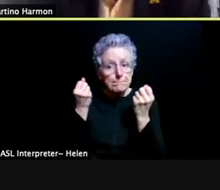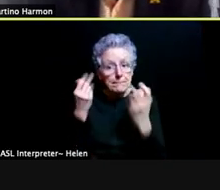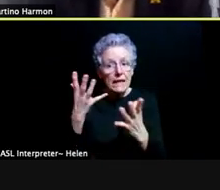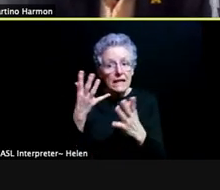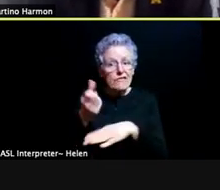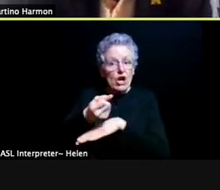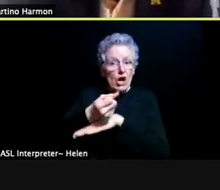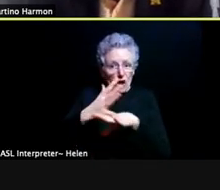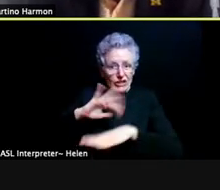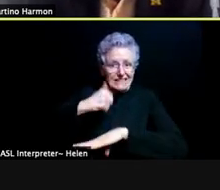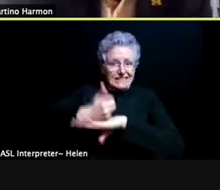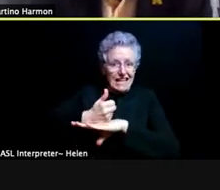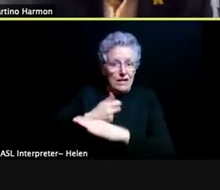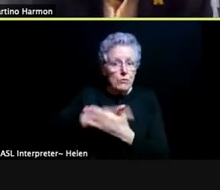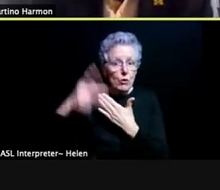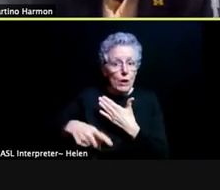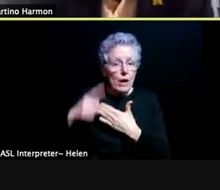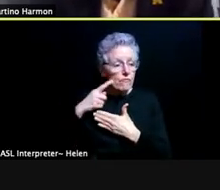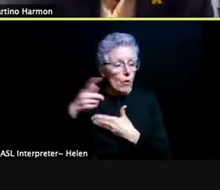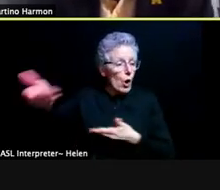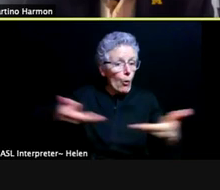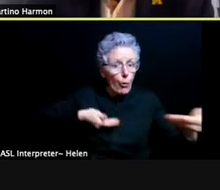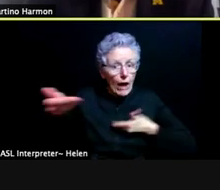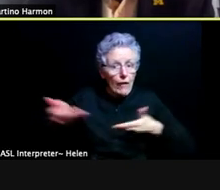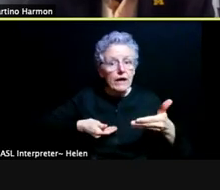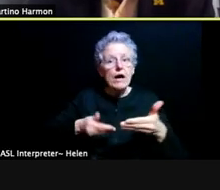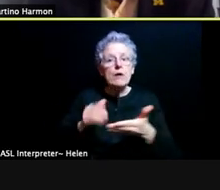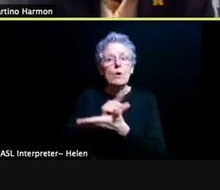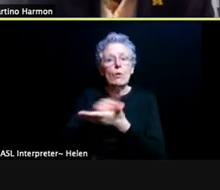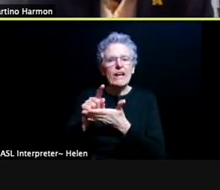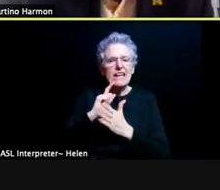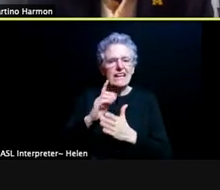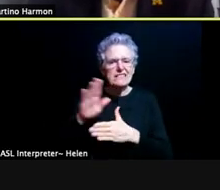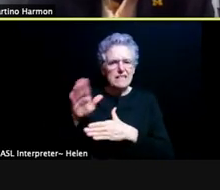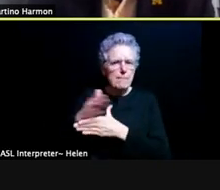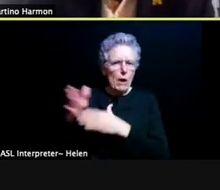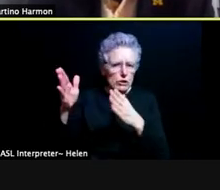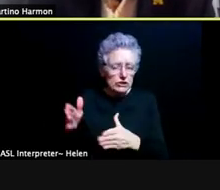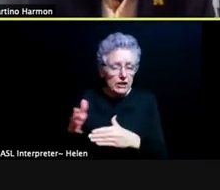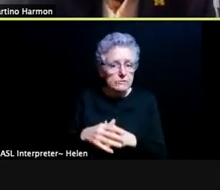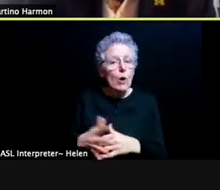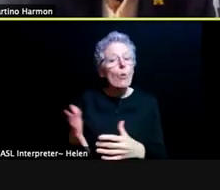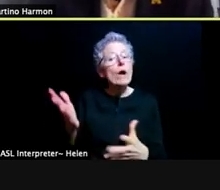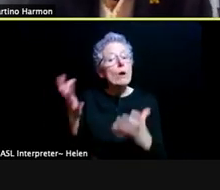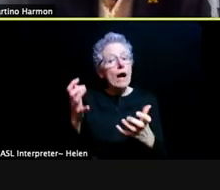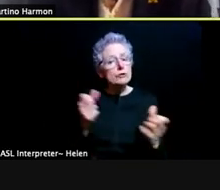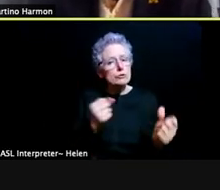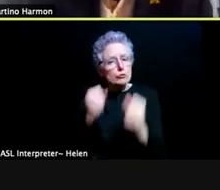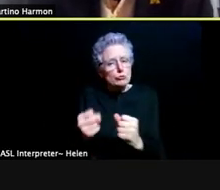during welcome week is in partnership. So what we're really looking at is strengthening that experience and what we would call